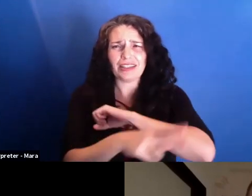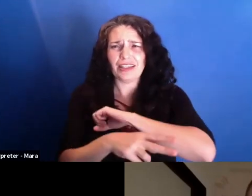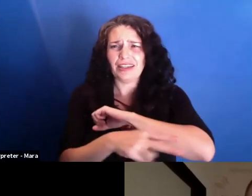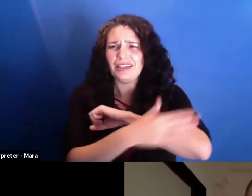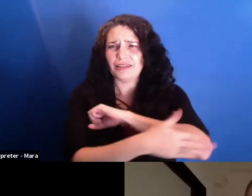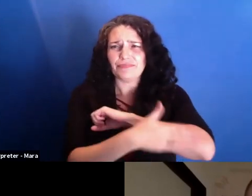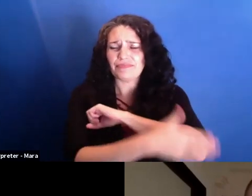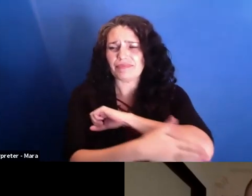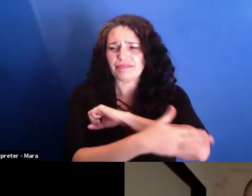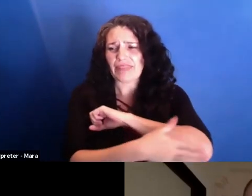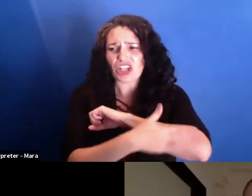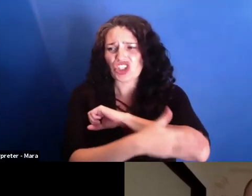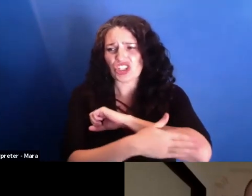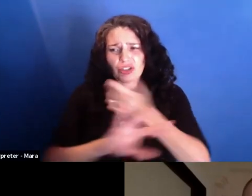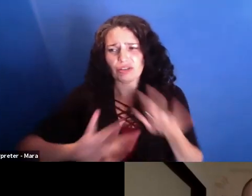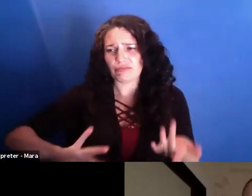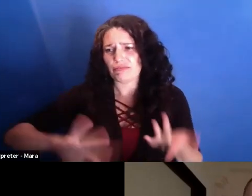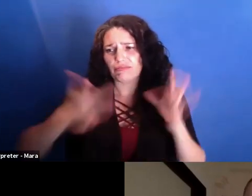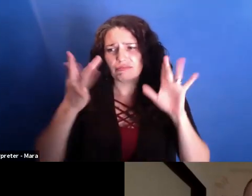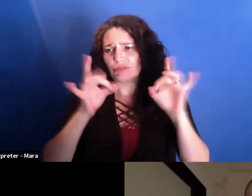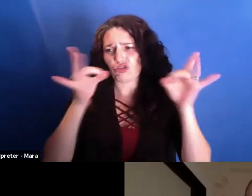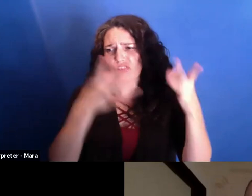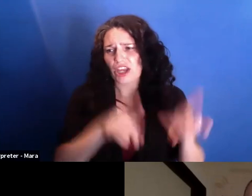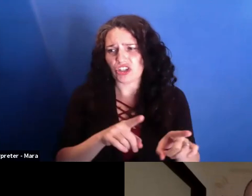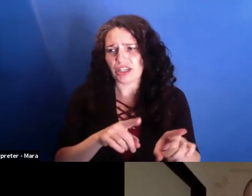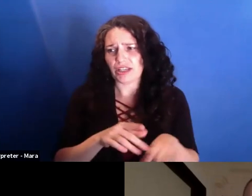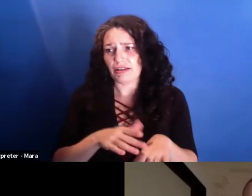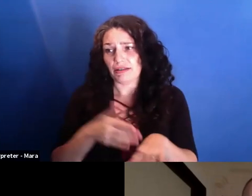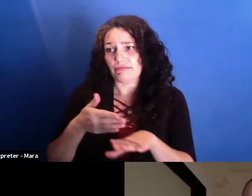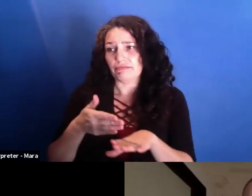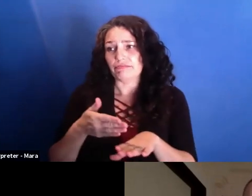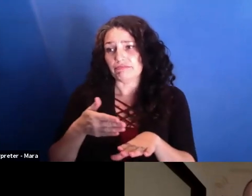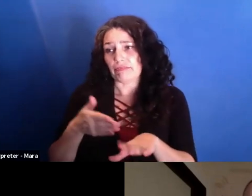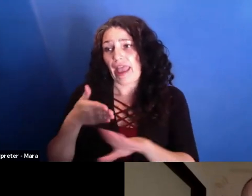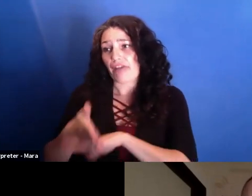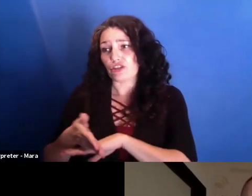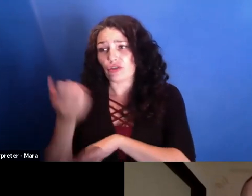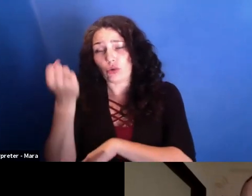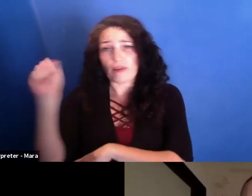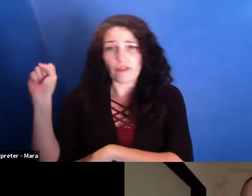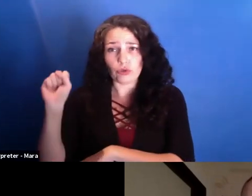And these people just came out every two hours in front of the television.